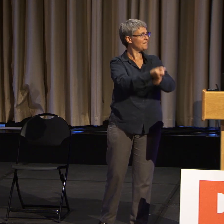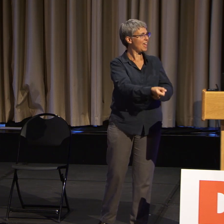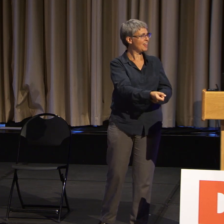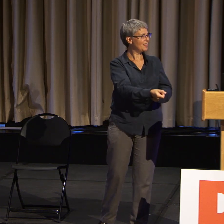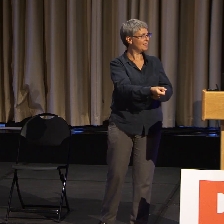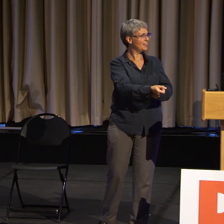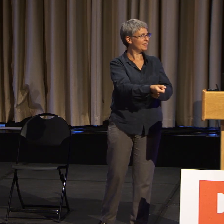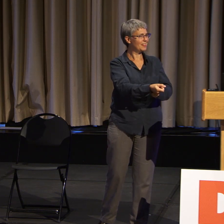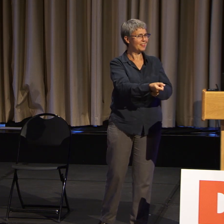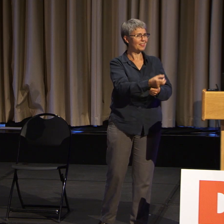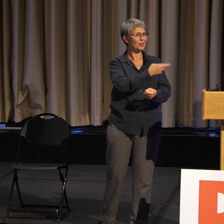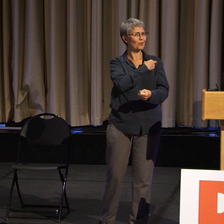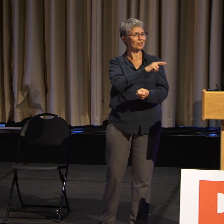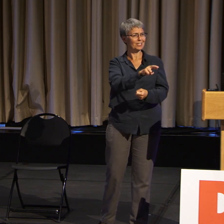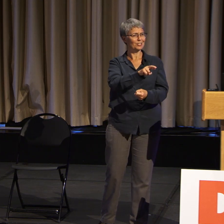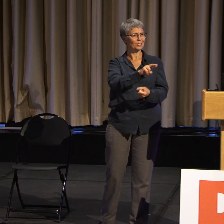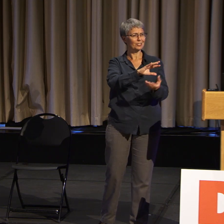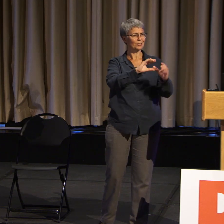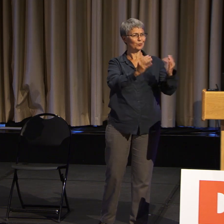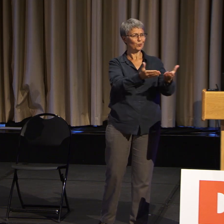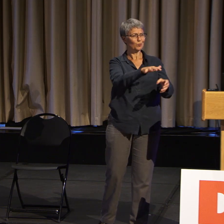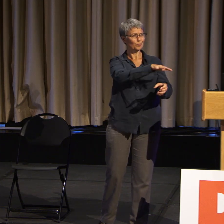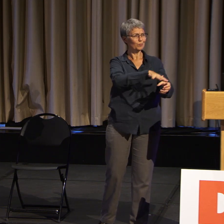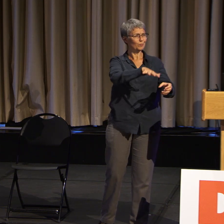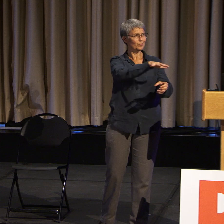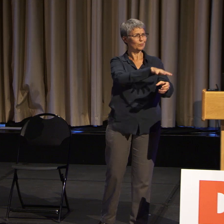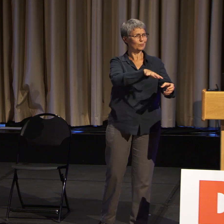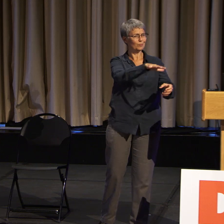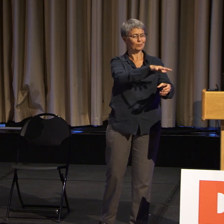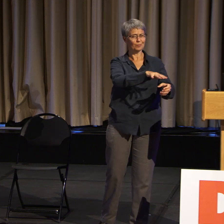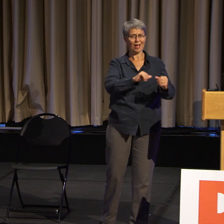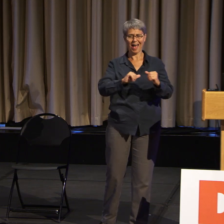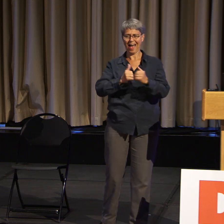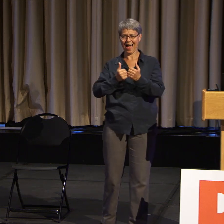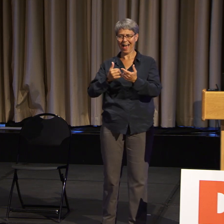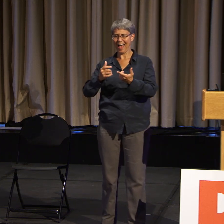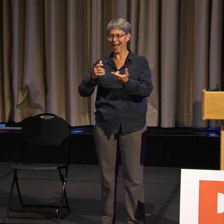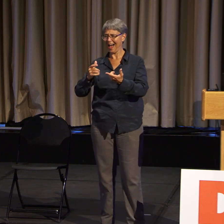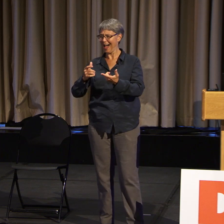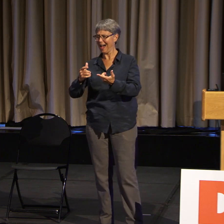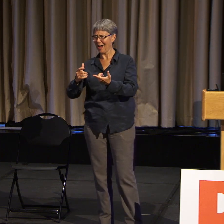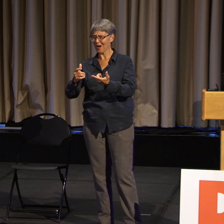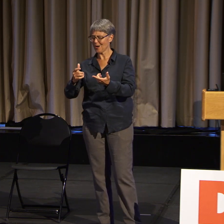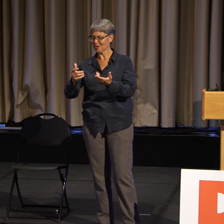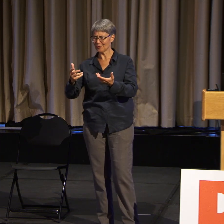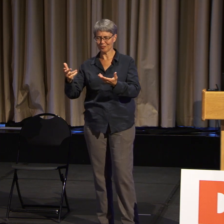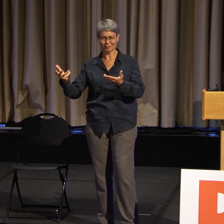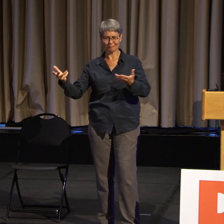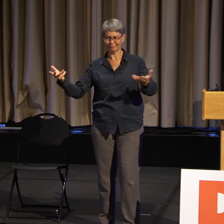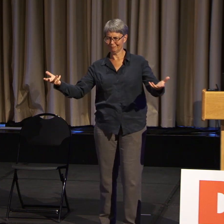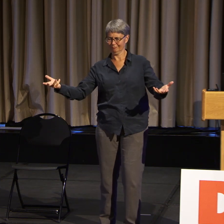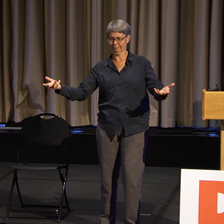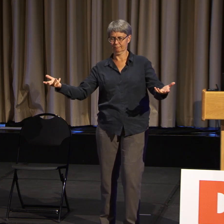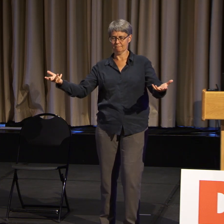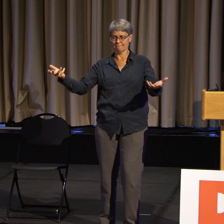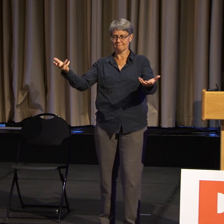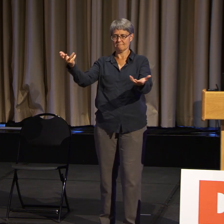and coworking towards-- rather than petty empowerment, and us working together to actually move forward and do things,